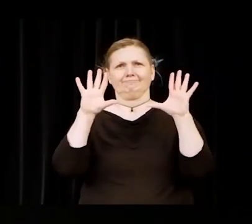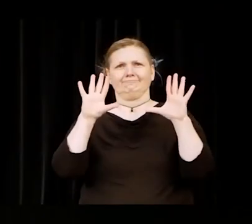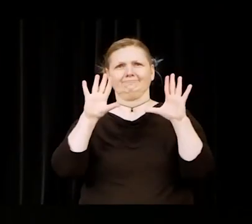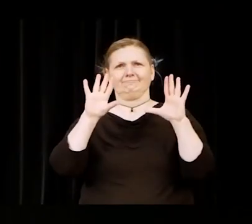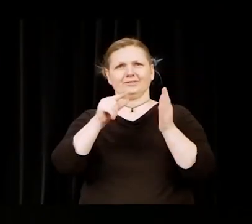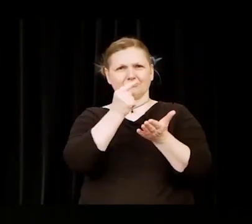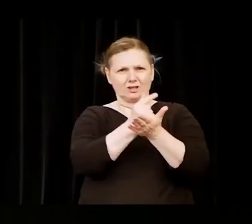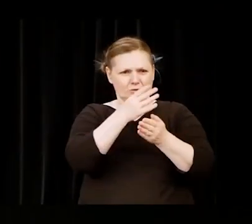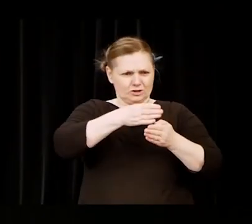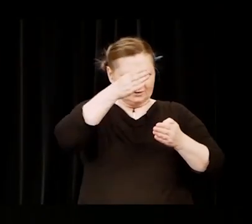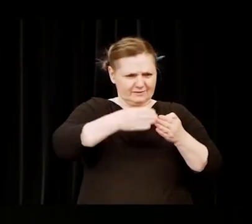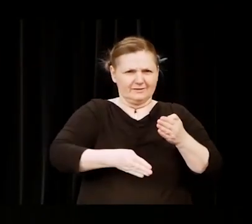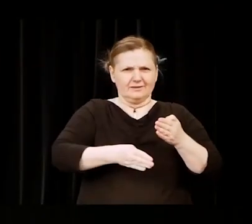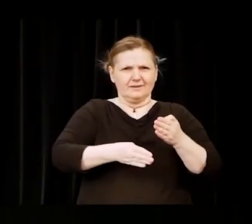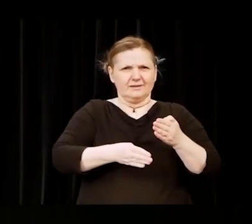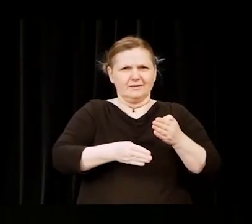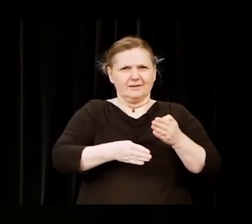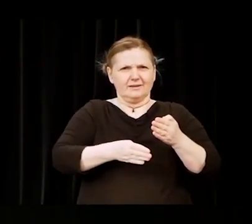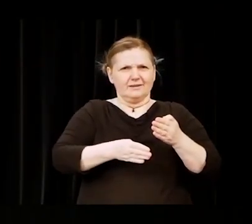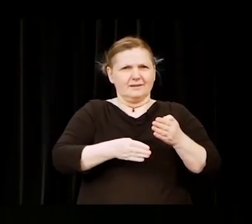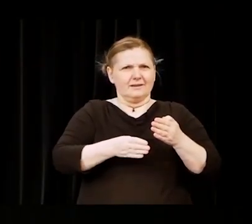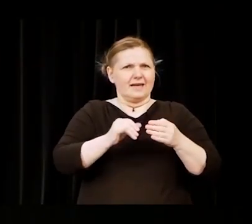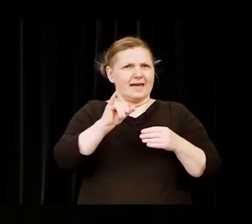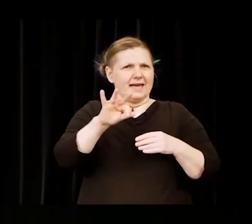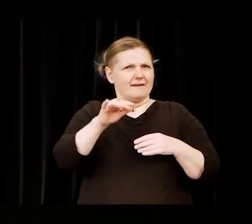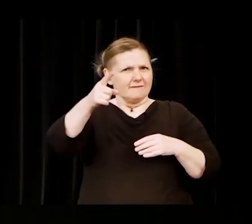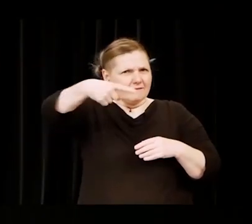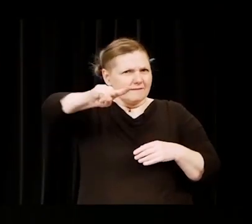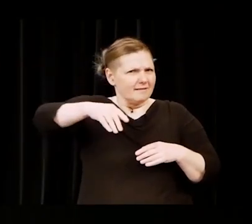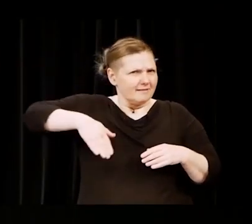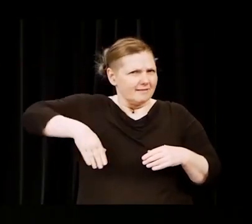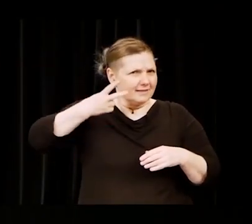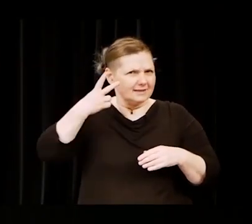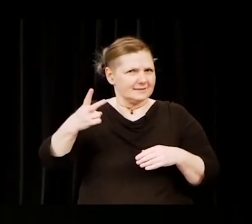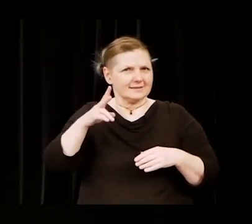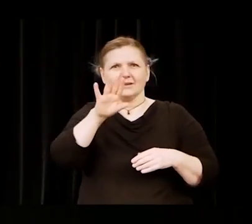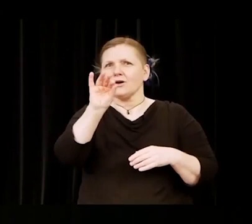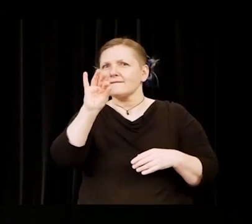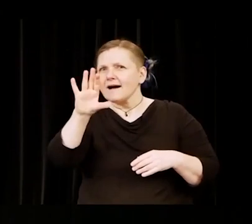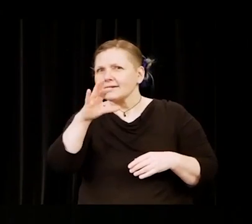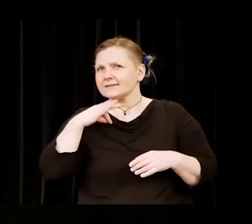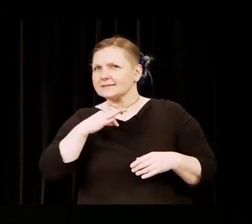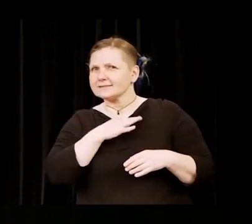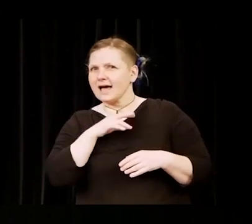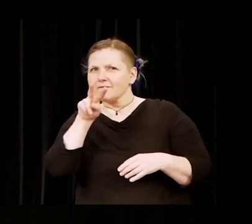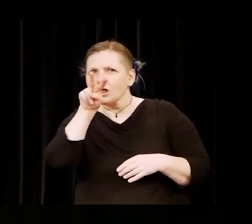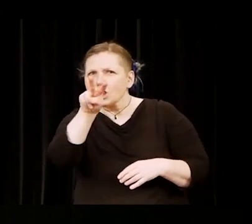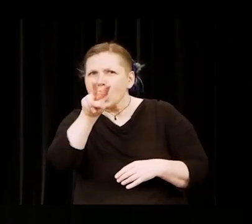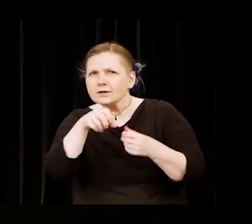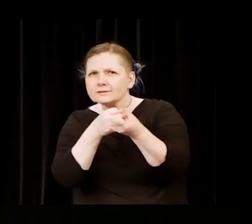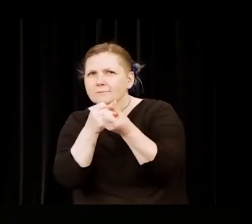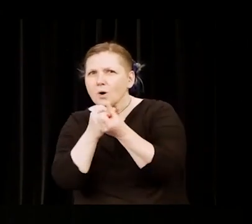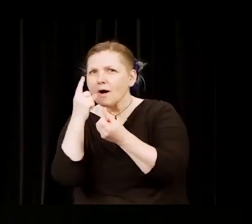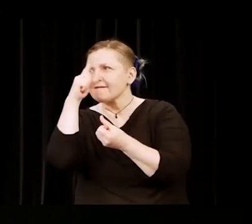No commencement, virtual or in person would be complete without the smiling faces of HCC faculty and staff.